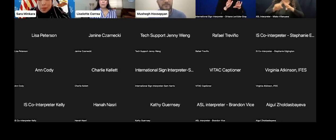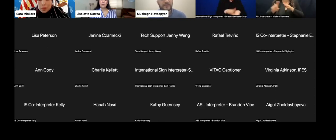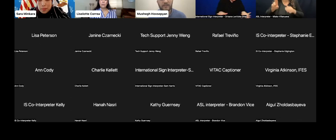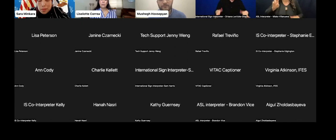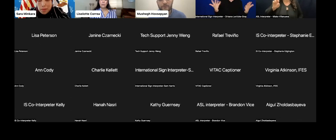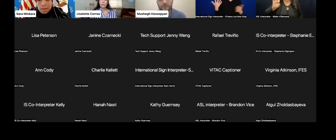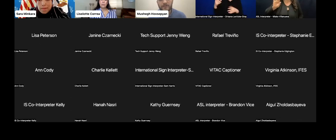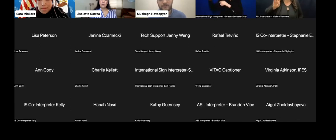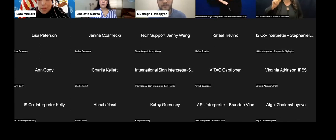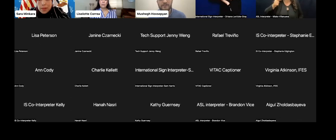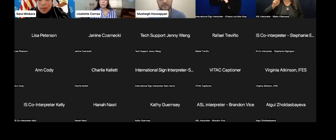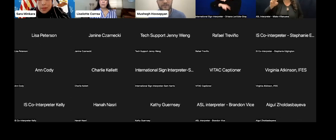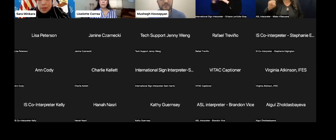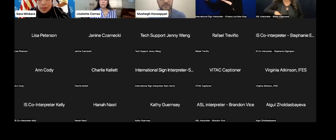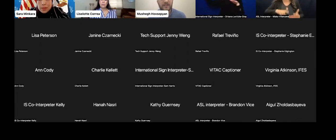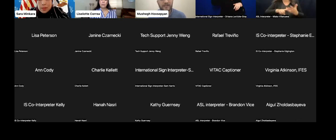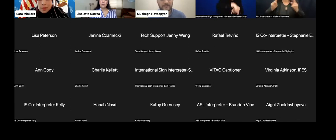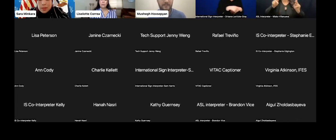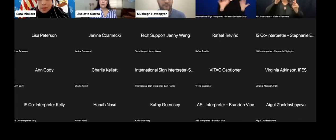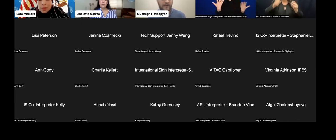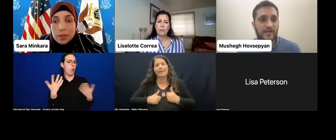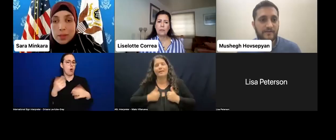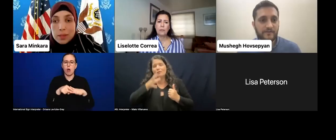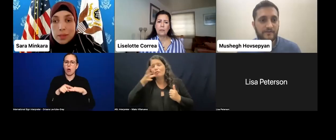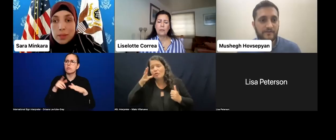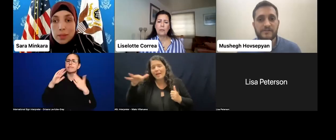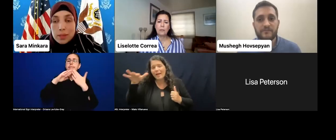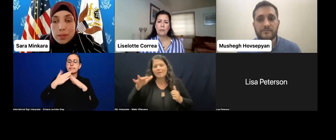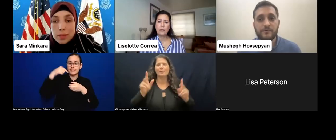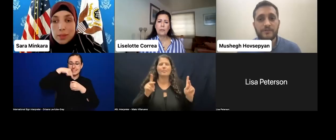living in rural areas, and persons in need of high level of support.